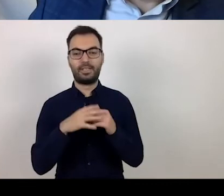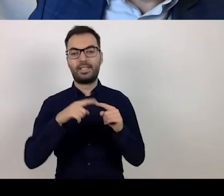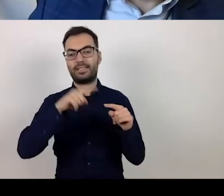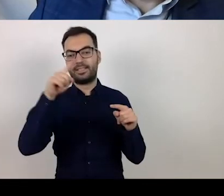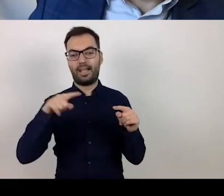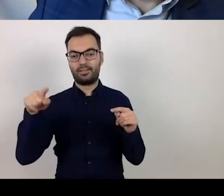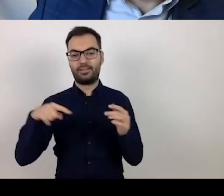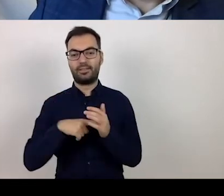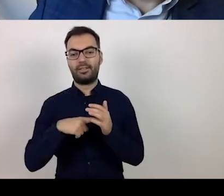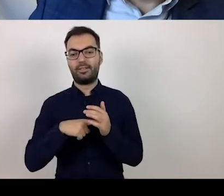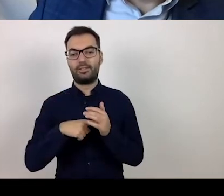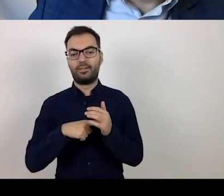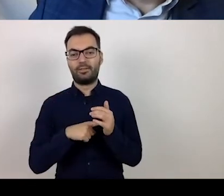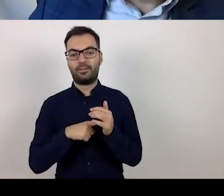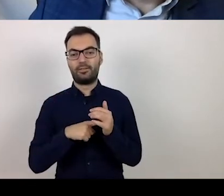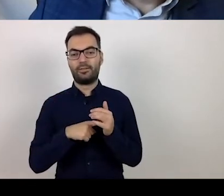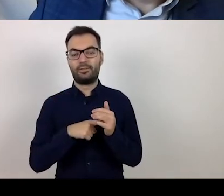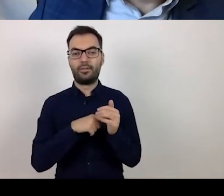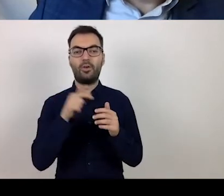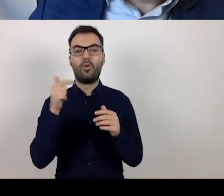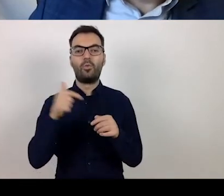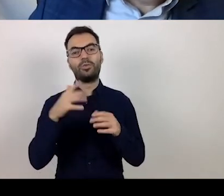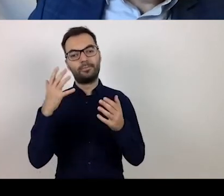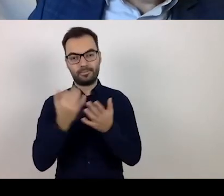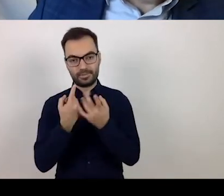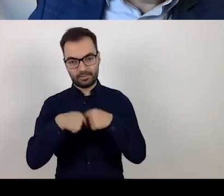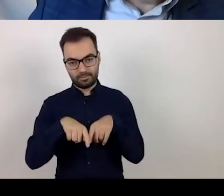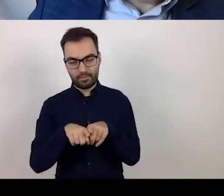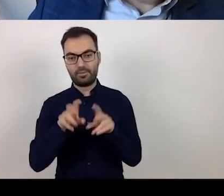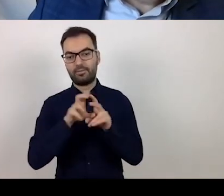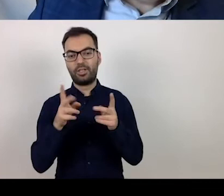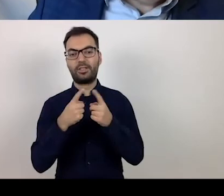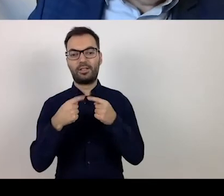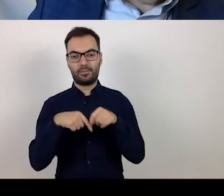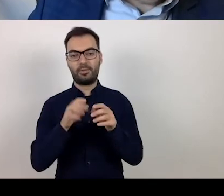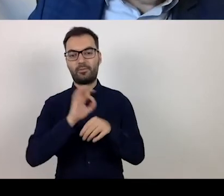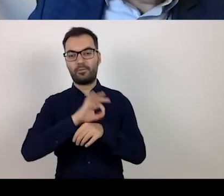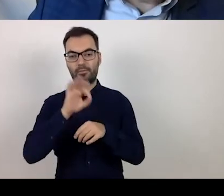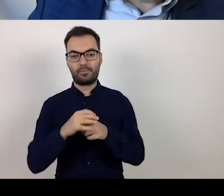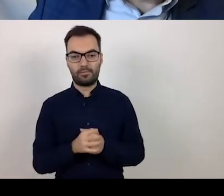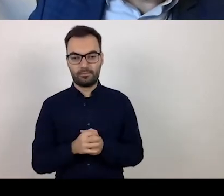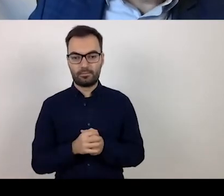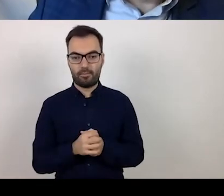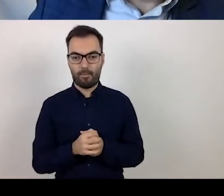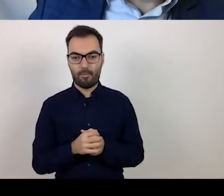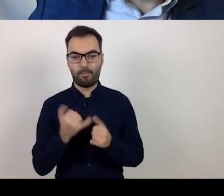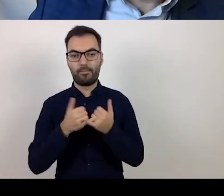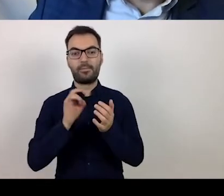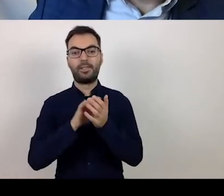that ought to be achieved during the project’s lifetime. And, should the Rules of Procedure stipulate so,